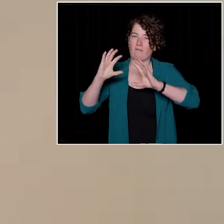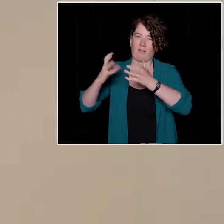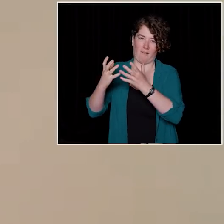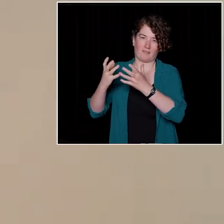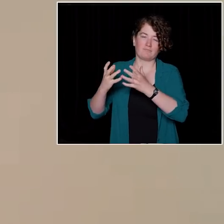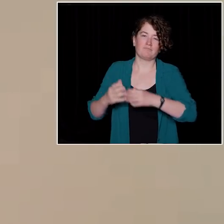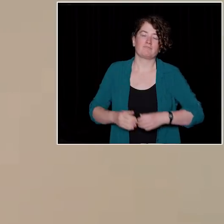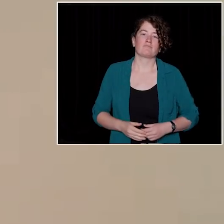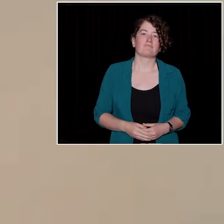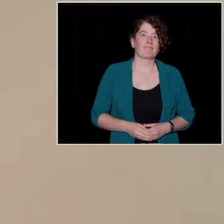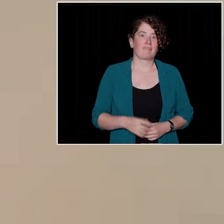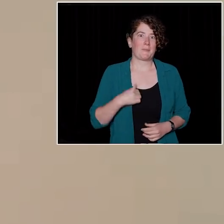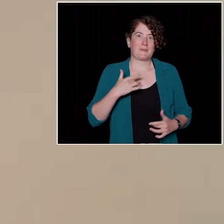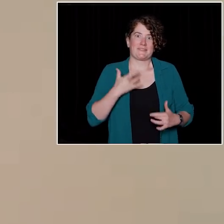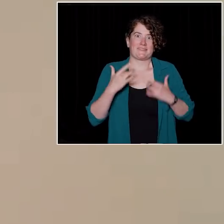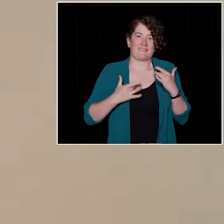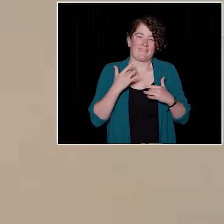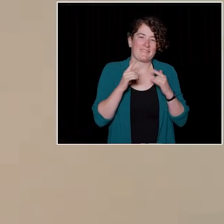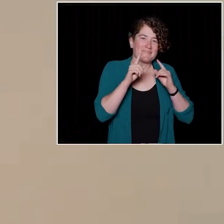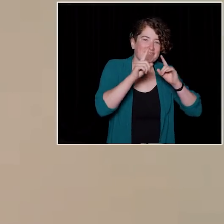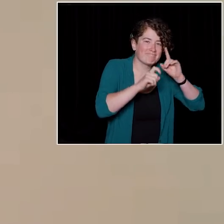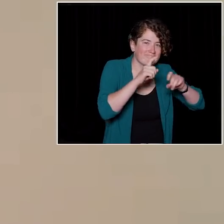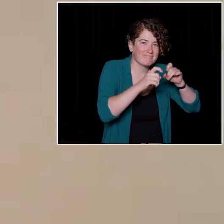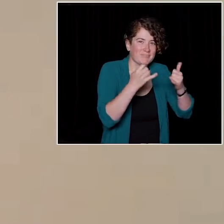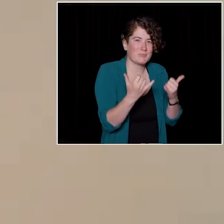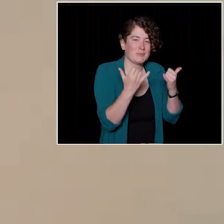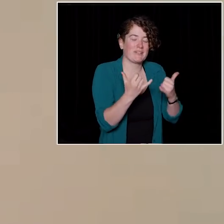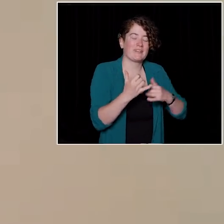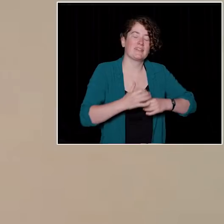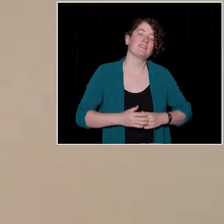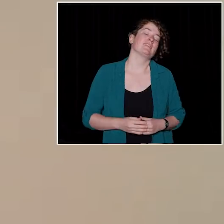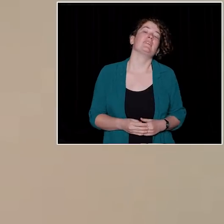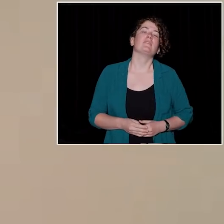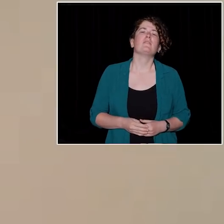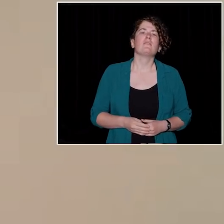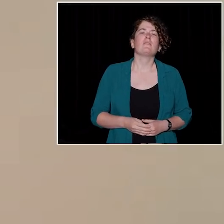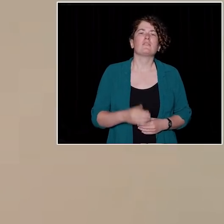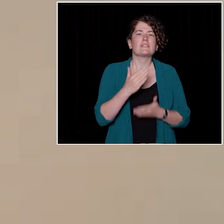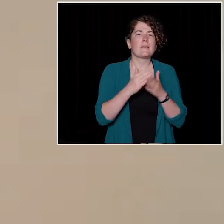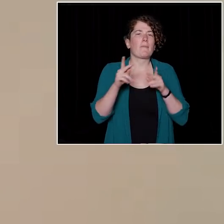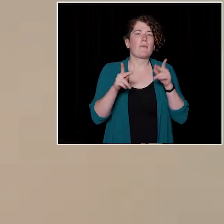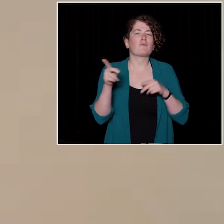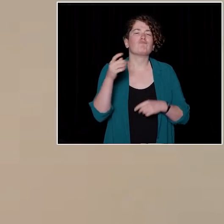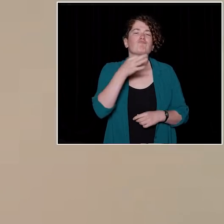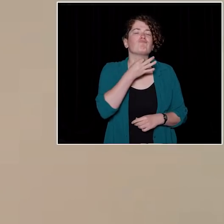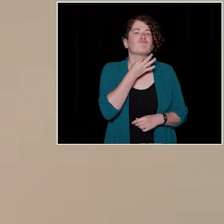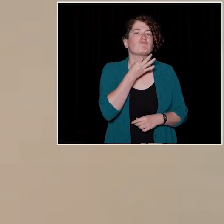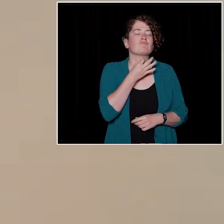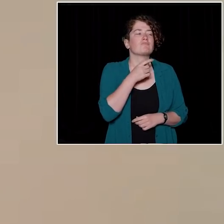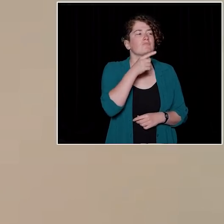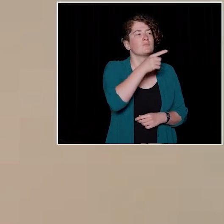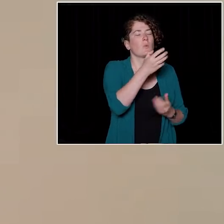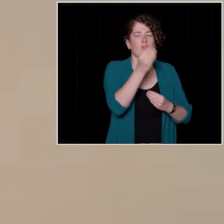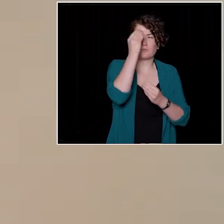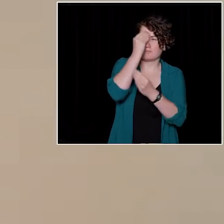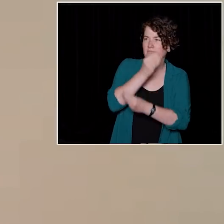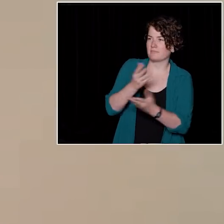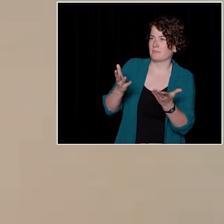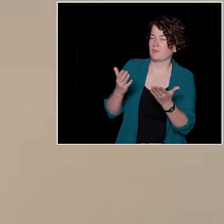asking you a couple of questions today. And the first one that the people want to know is what would you like to share with UBC Vancouver students